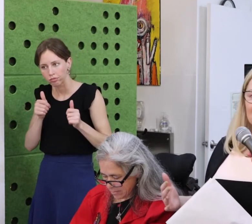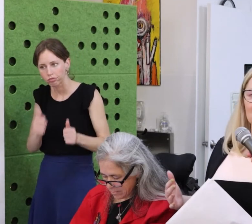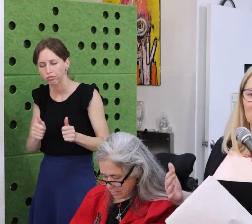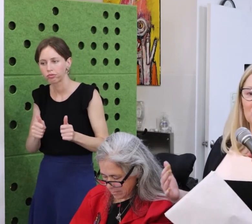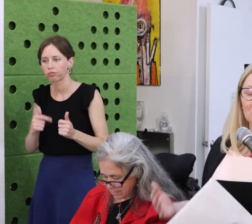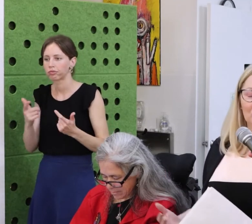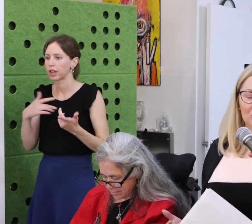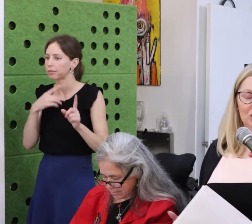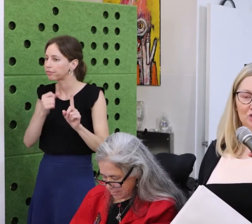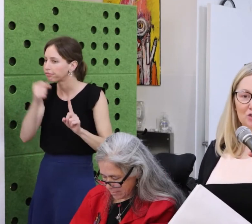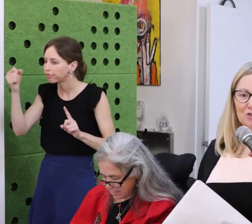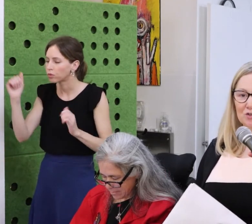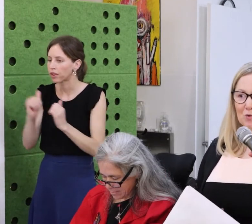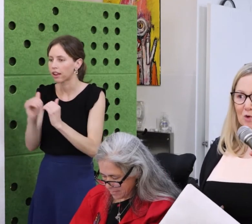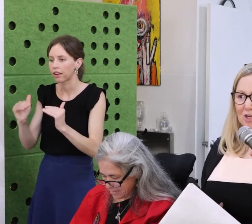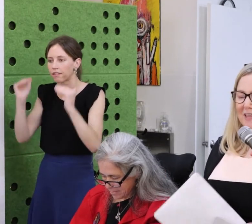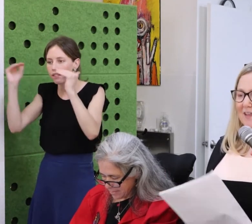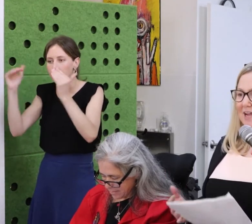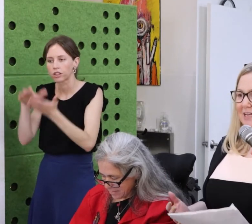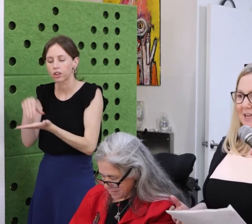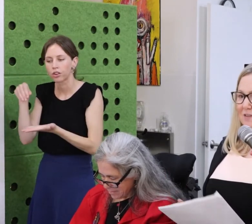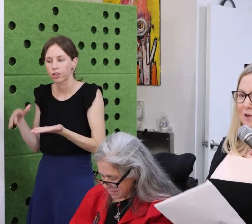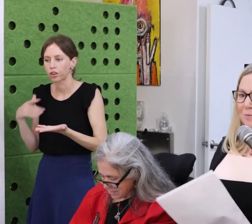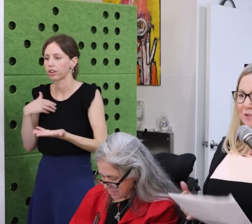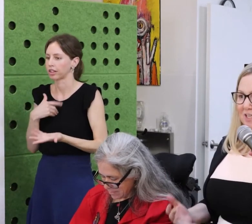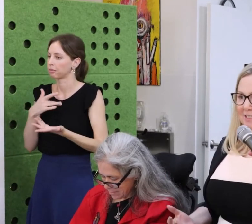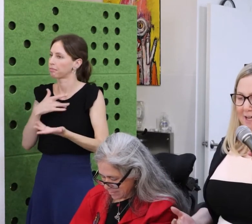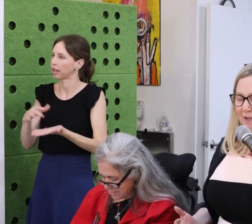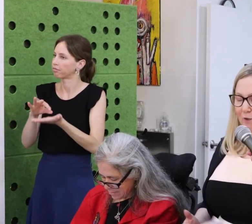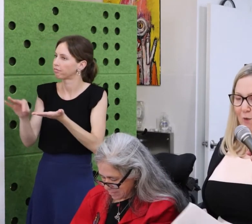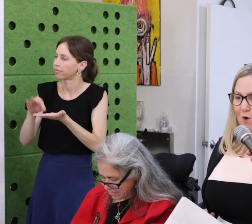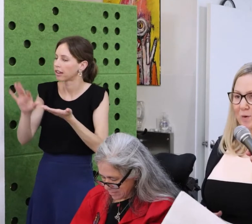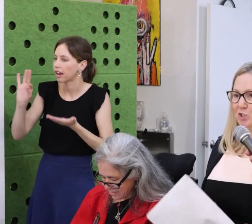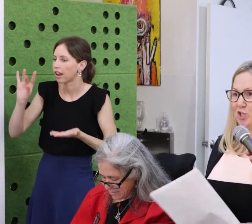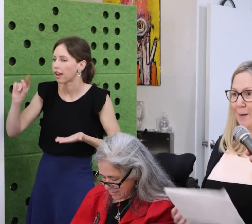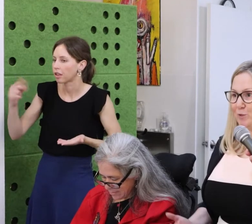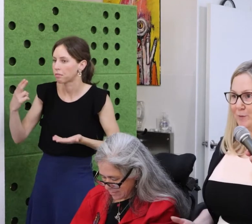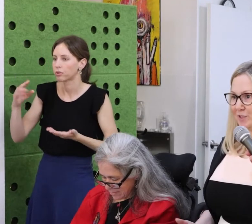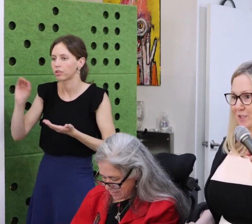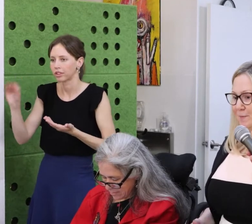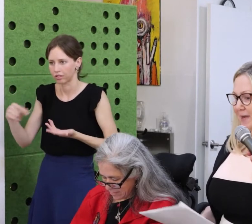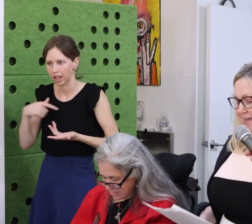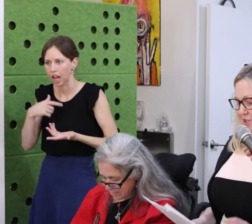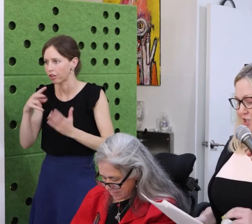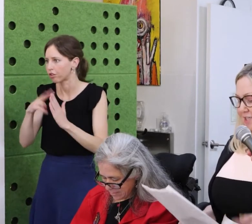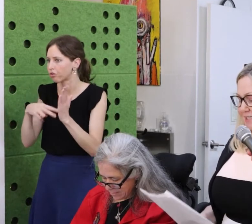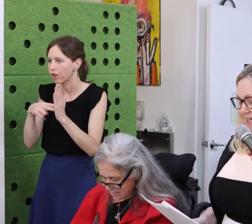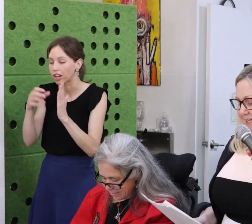let’s get this done. I really want to acknowledge that every year any award is always a team award.